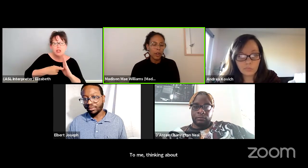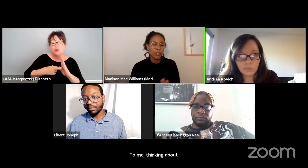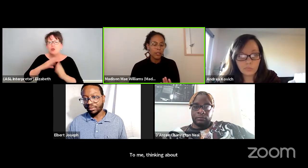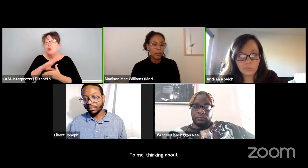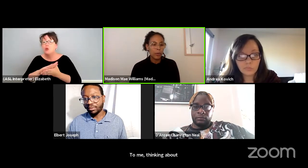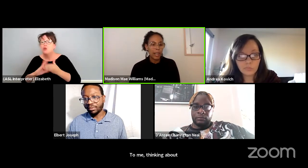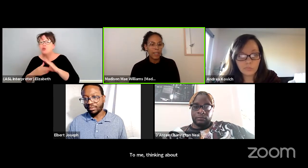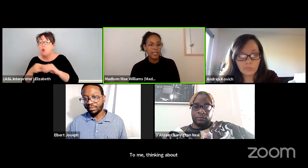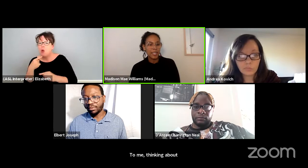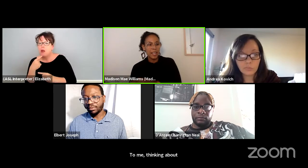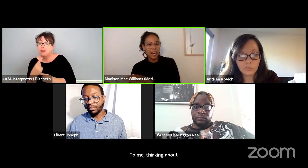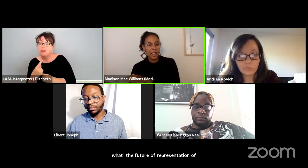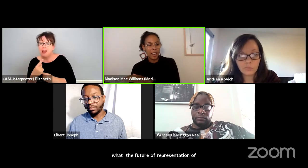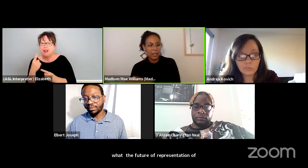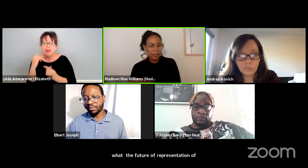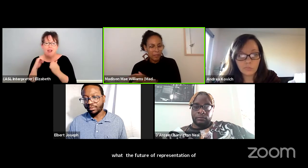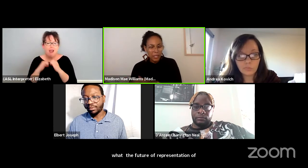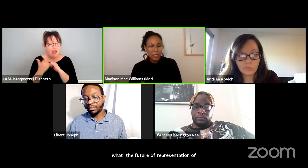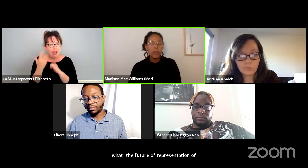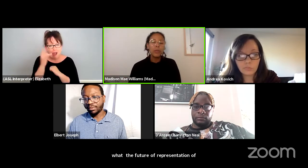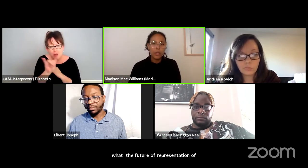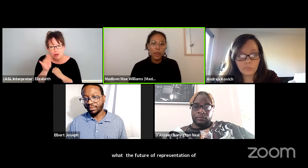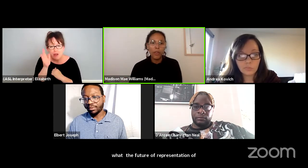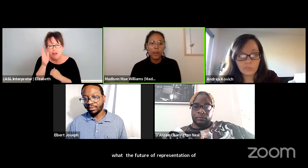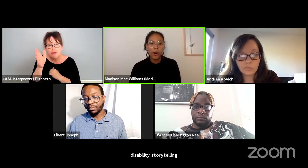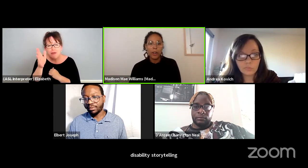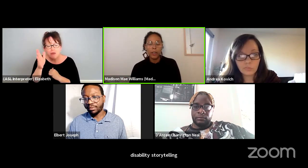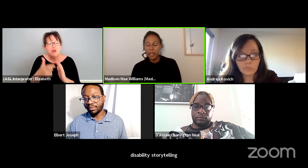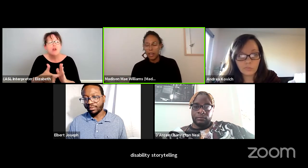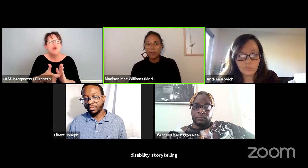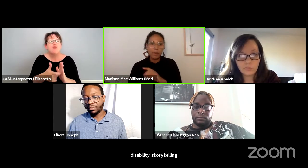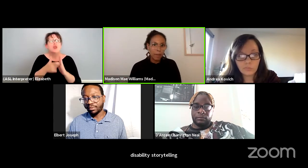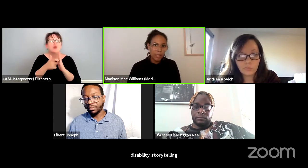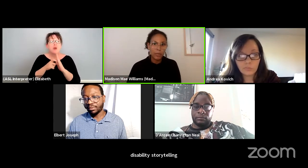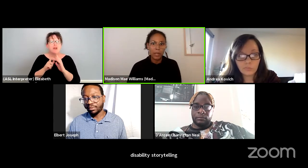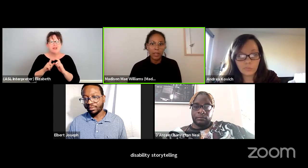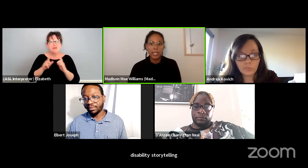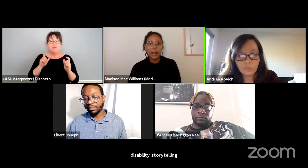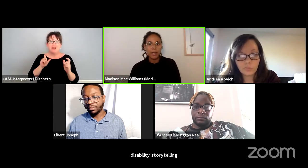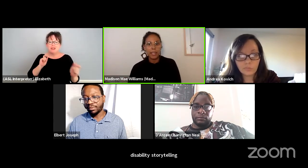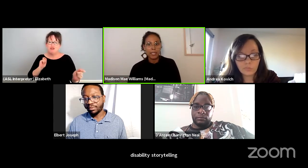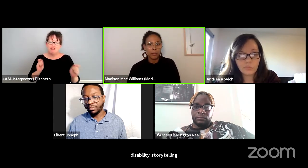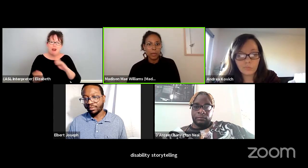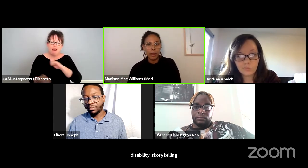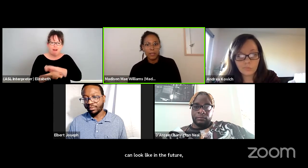also requires a huge overhaul of the administrative side of things as well.